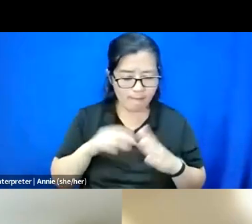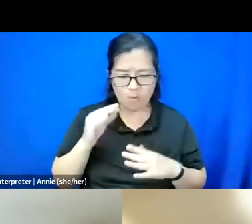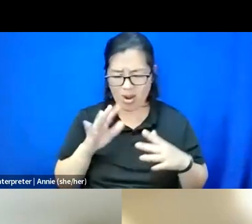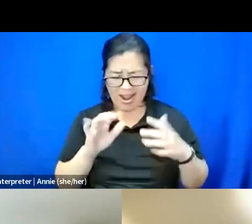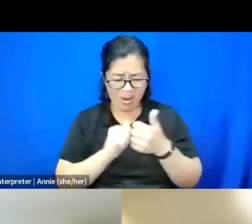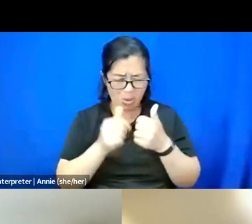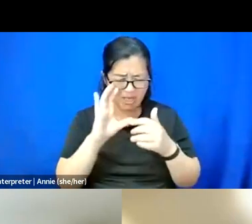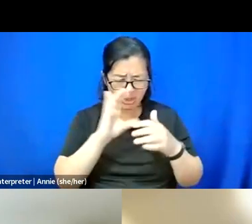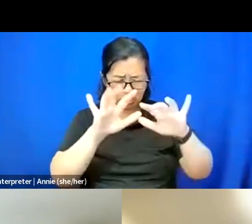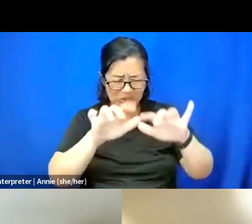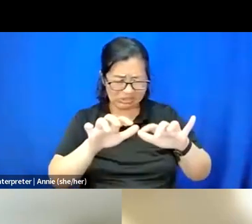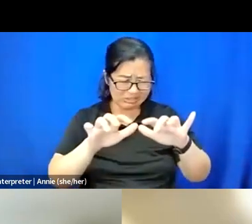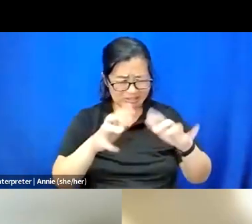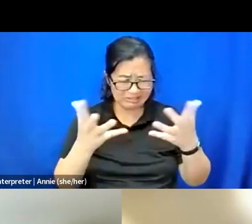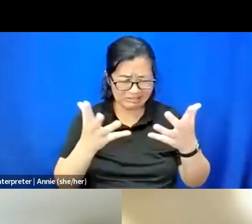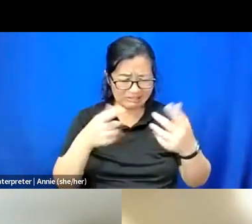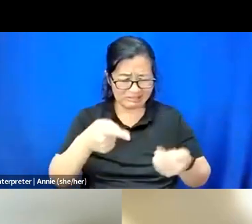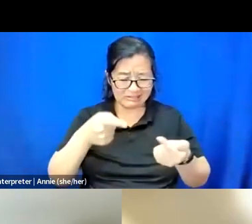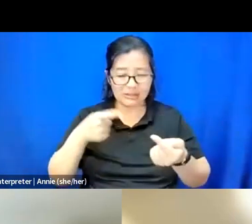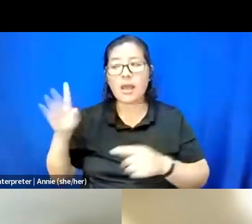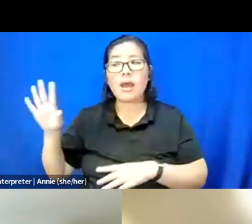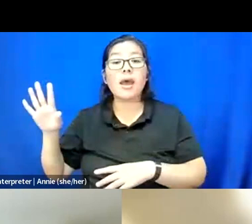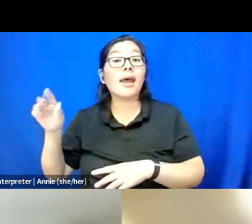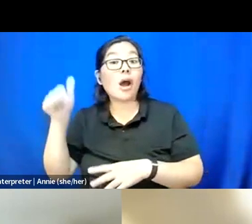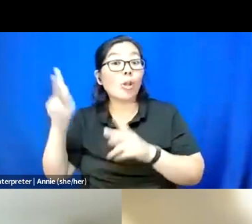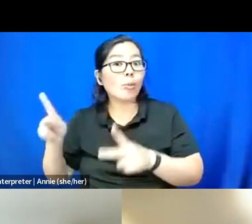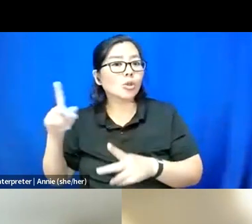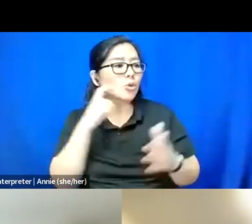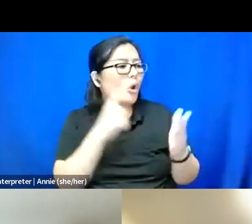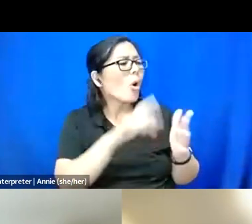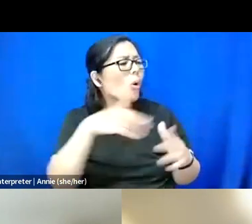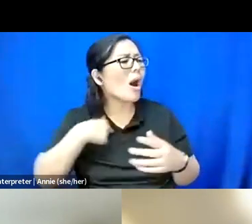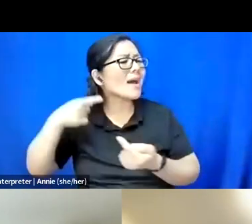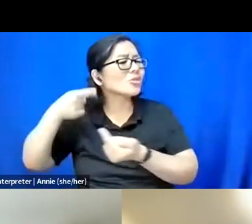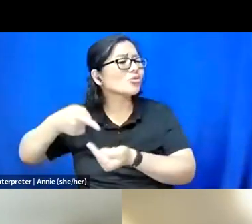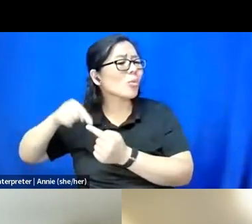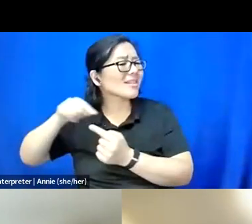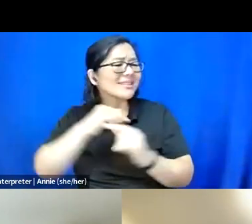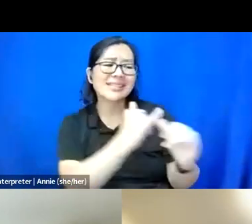But when folks are like, "Oh yeah, I heard you say you were struggling with this thing, here's something that I tried. Maybe you should try it."